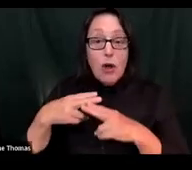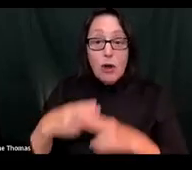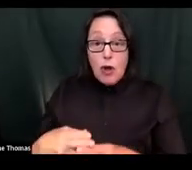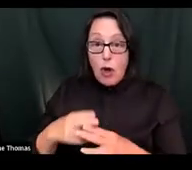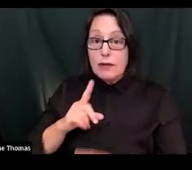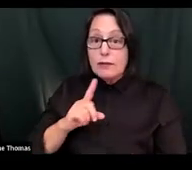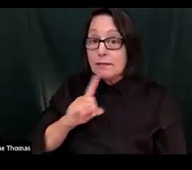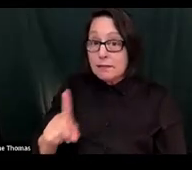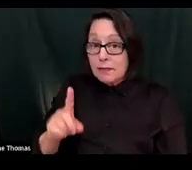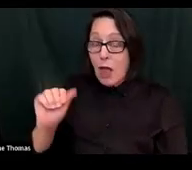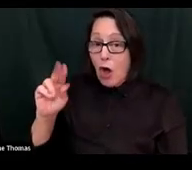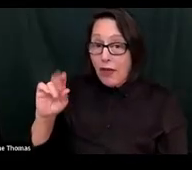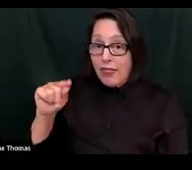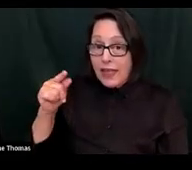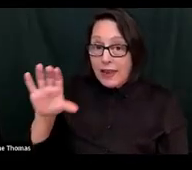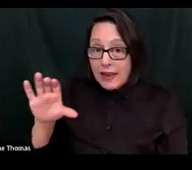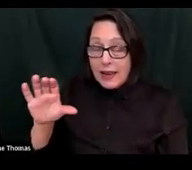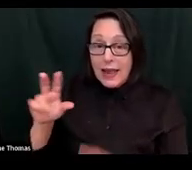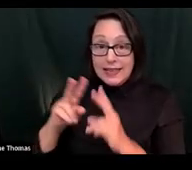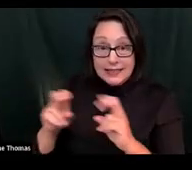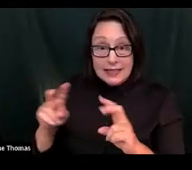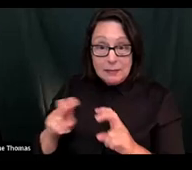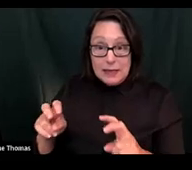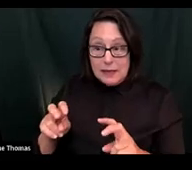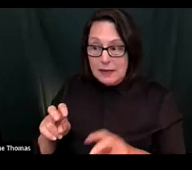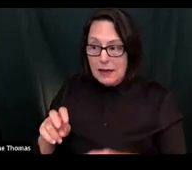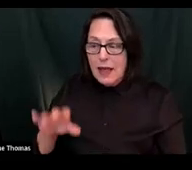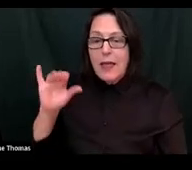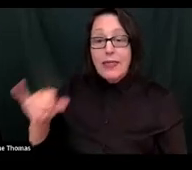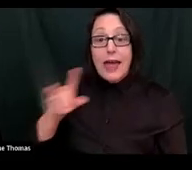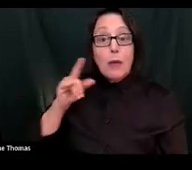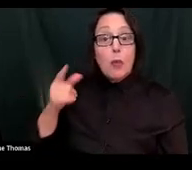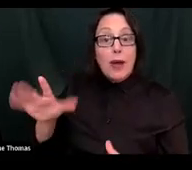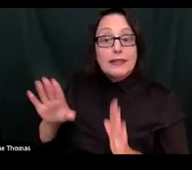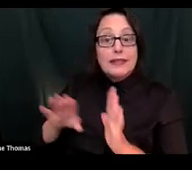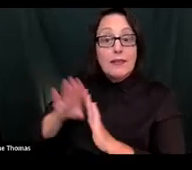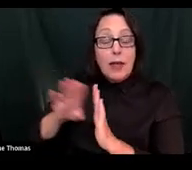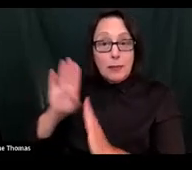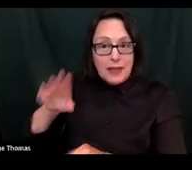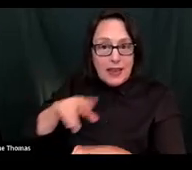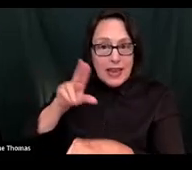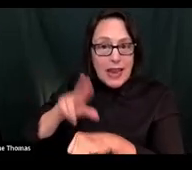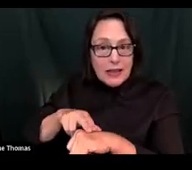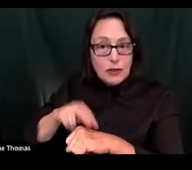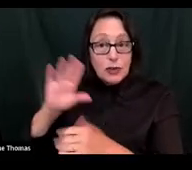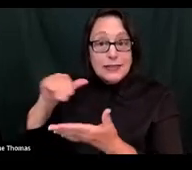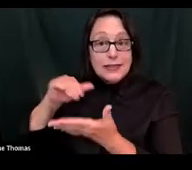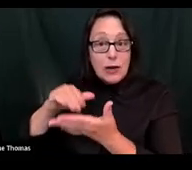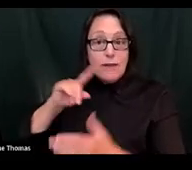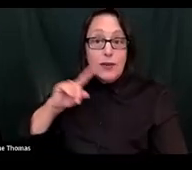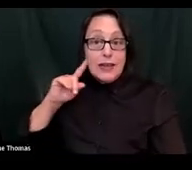called authentic assessment that was developed at the The National Center on Deafblindness